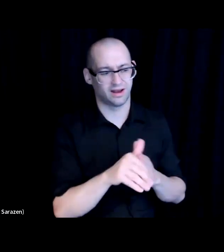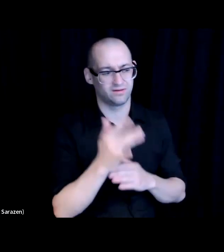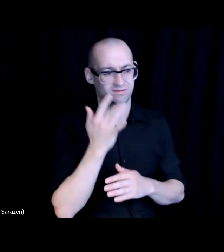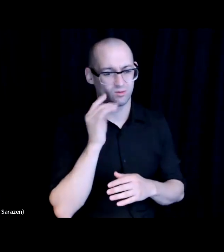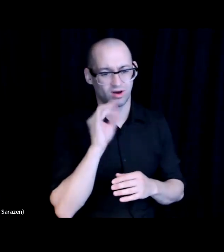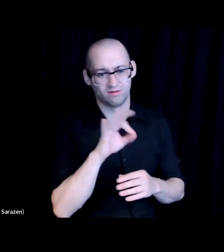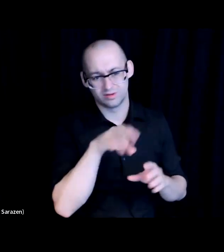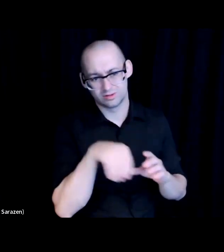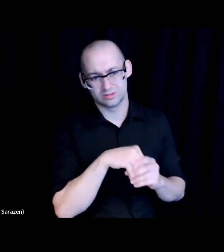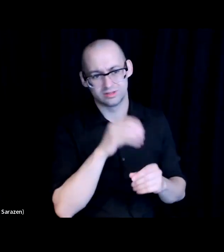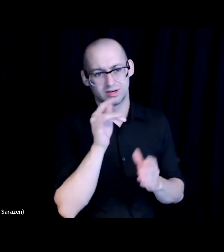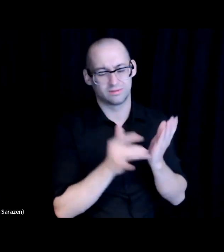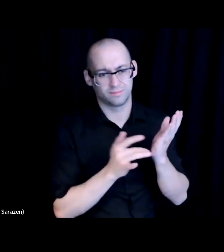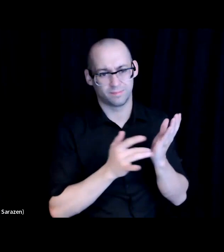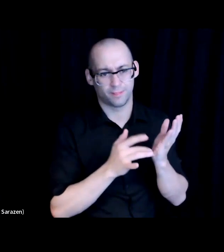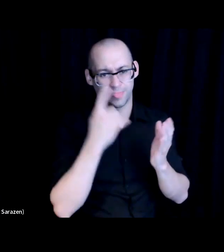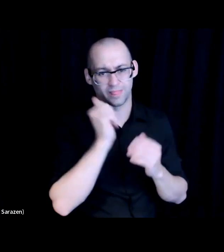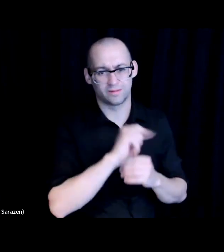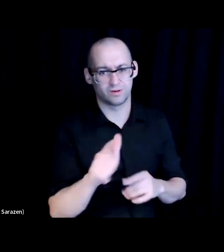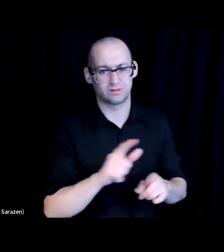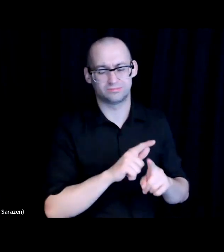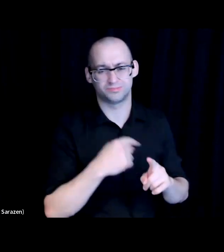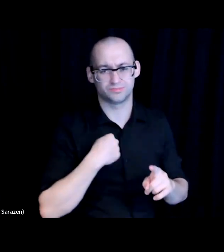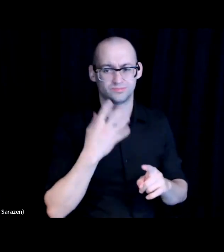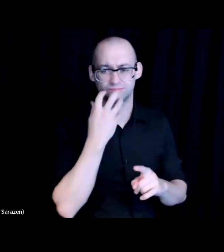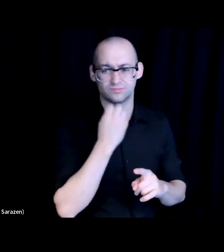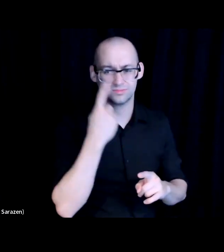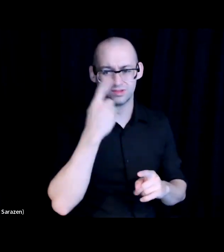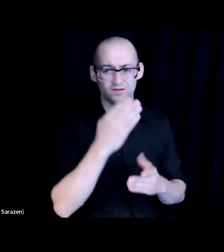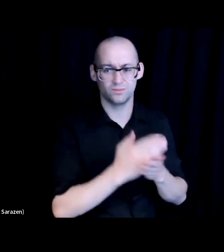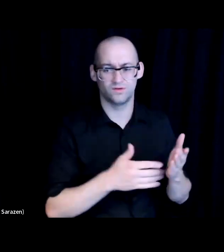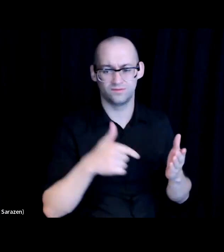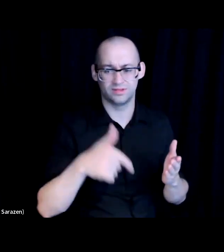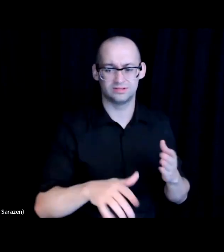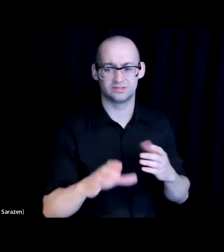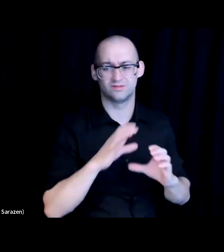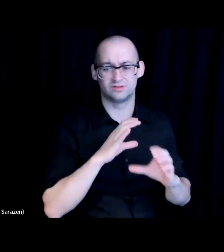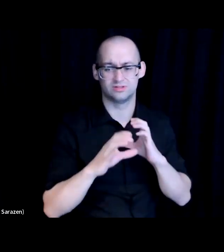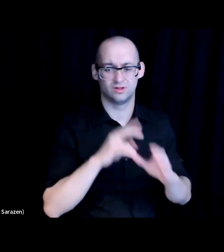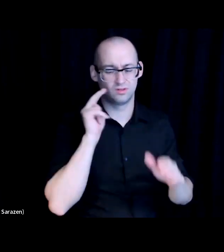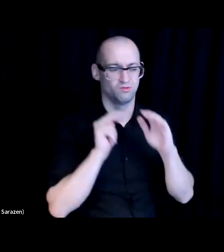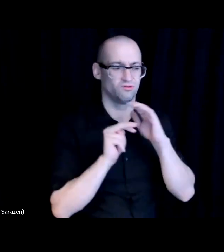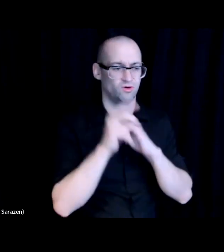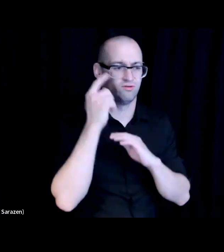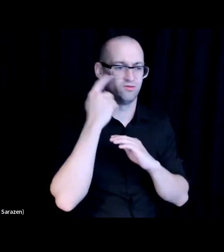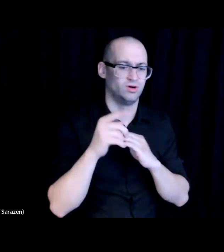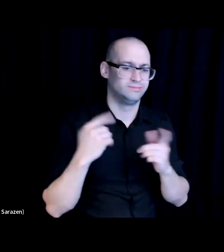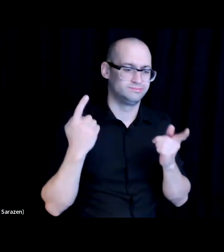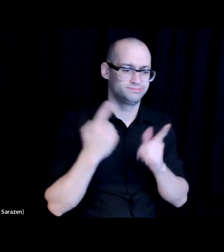everyone in so again, very grateful to be a part of this conversation, and look forward to engaging with questions and fellow panelists.